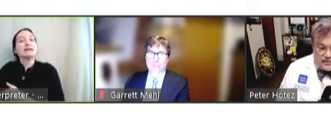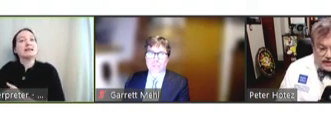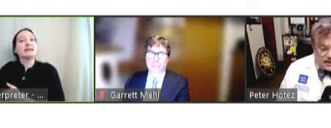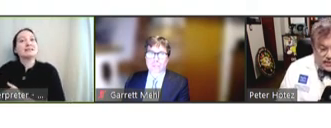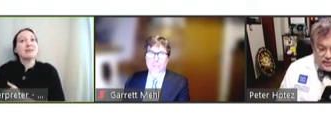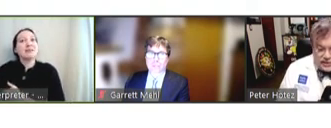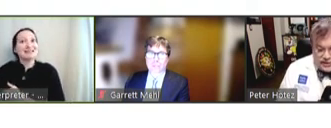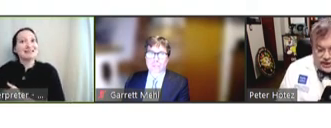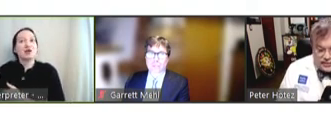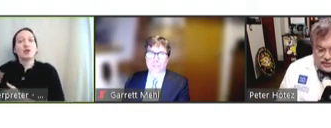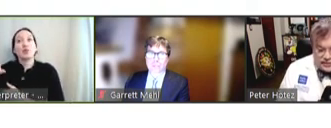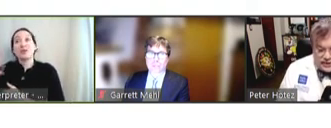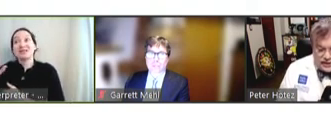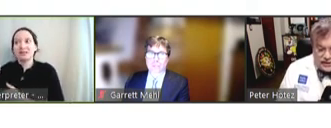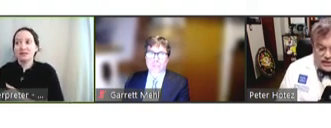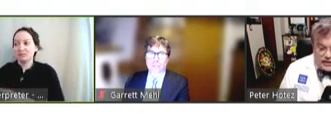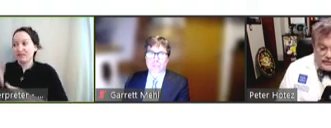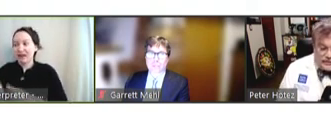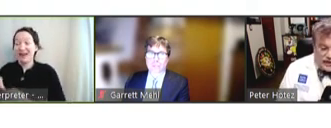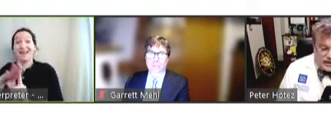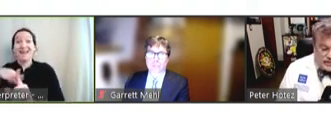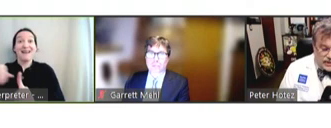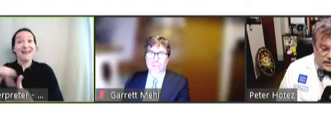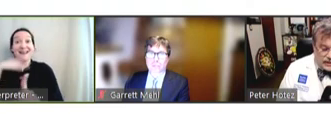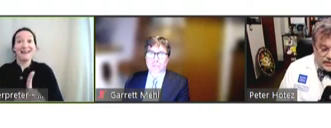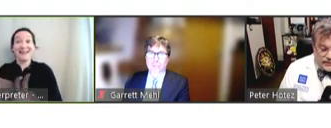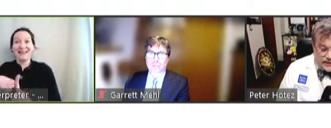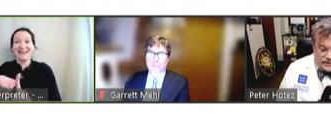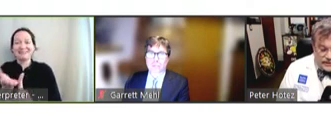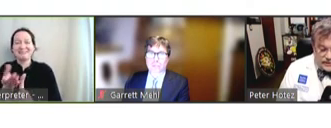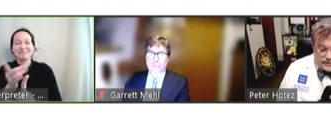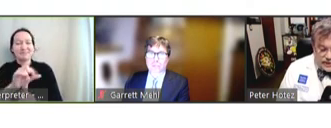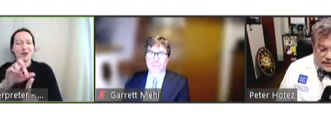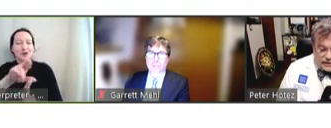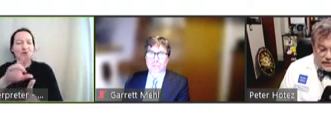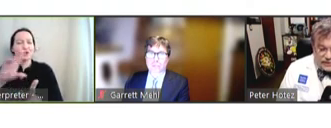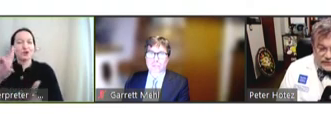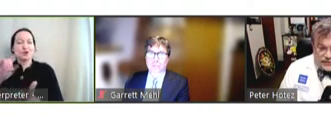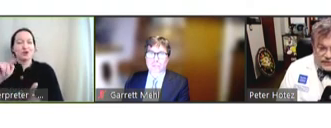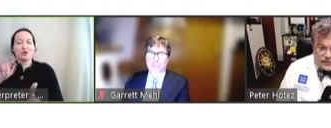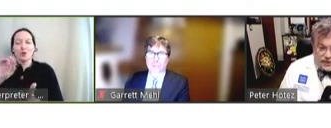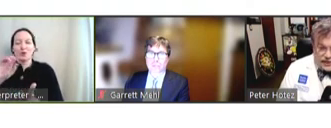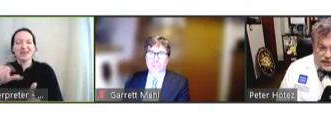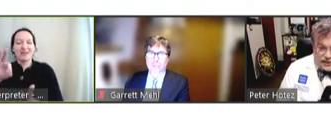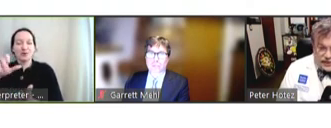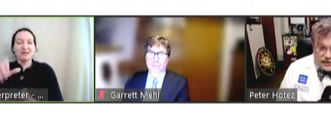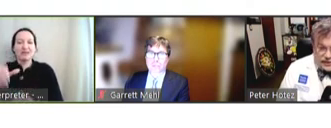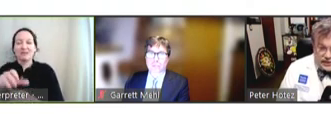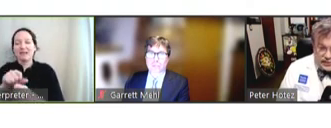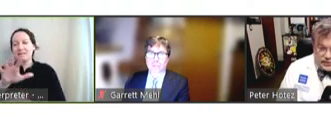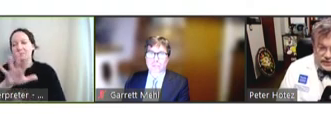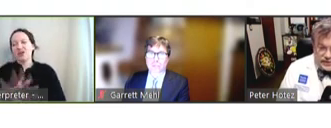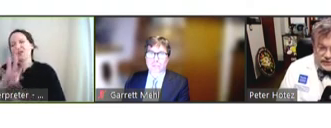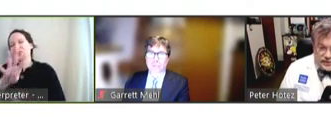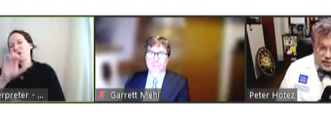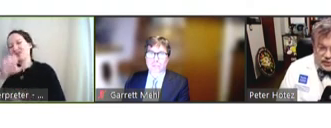vaccines. But we could not persuade -- Tony Fauci got us around $400,000 as a bridge fund from our